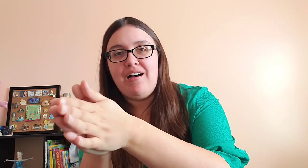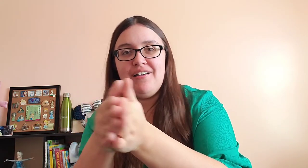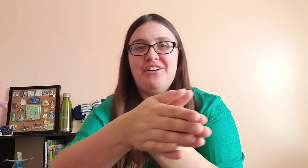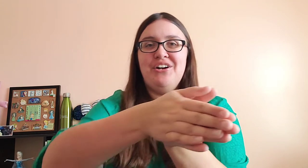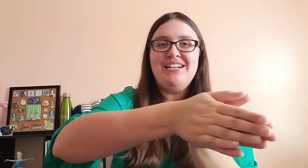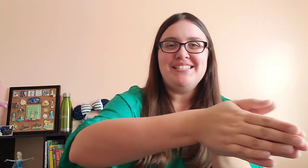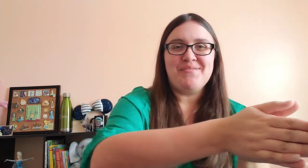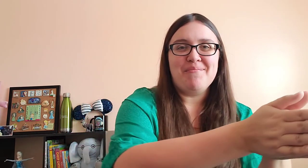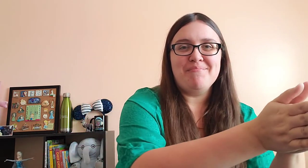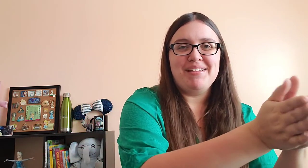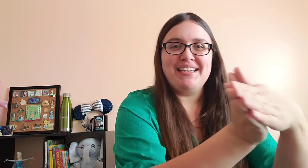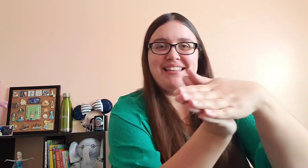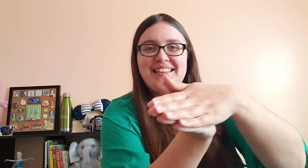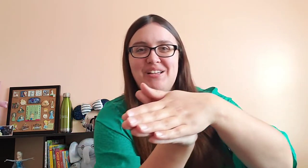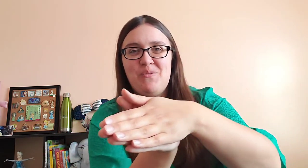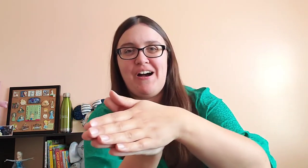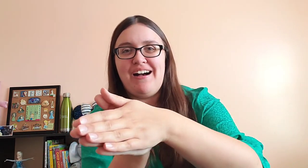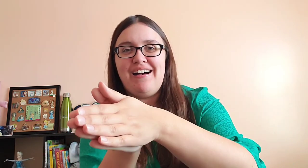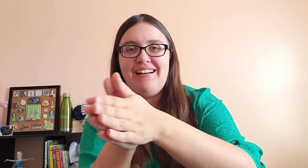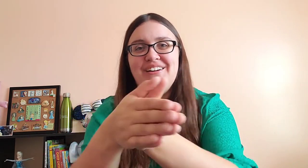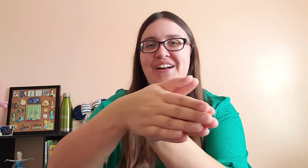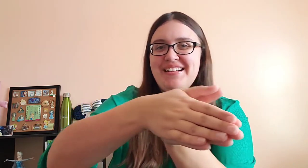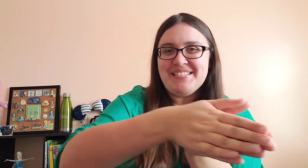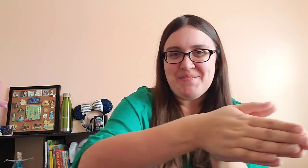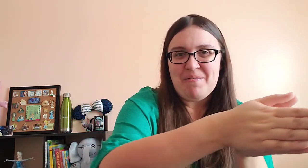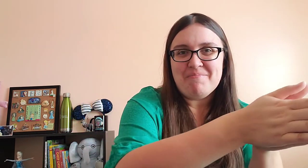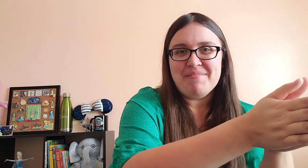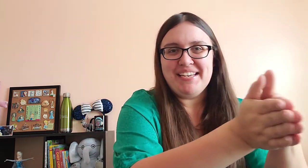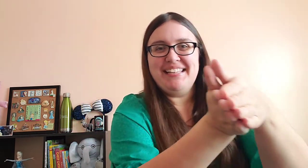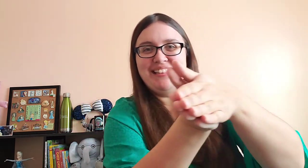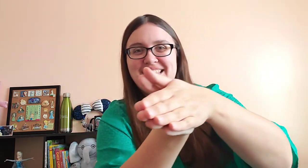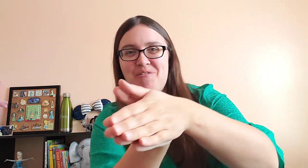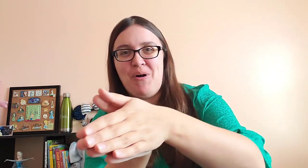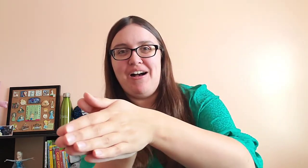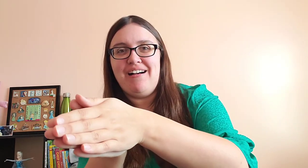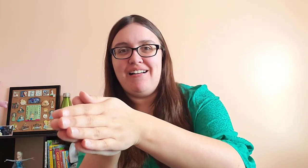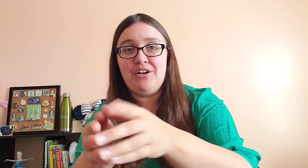swimming in the water, swimming in the water.